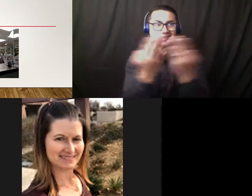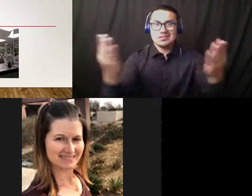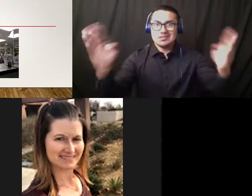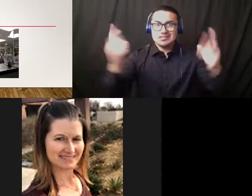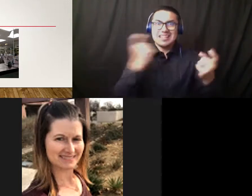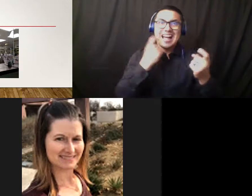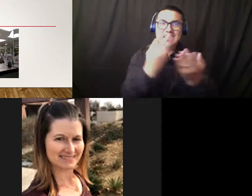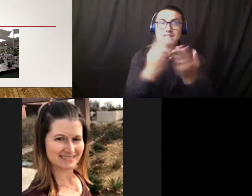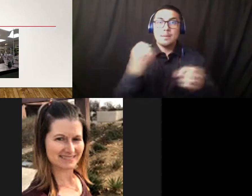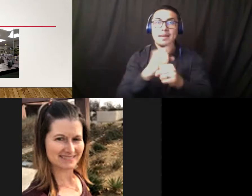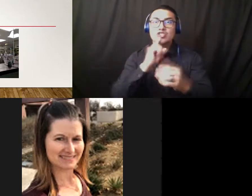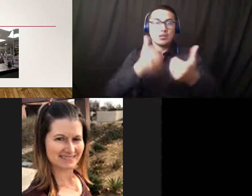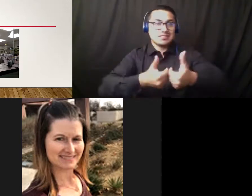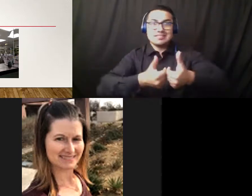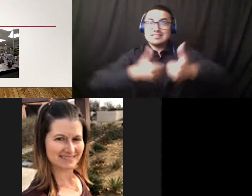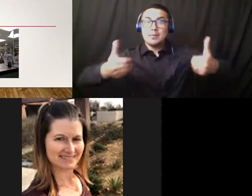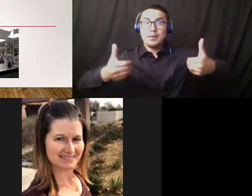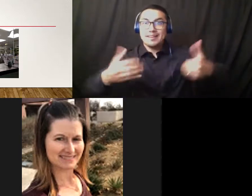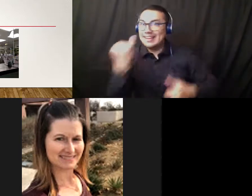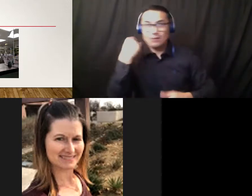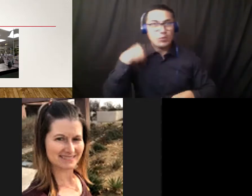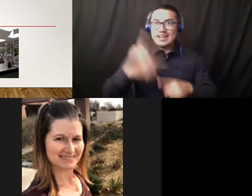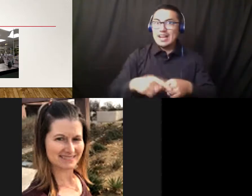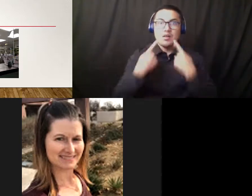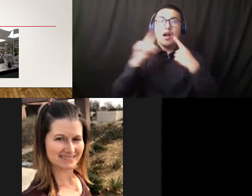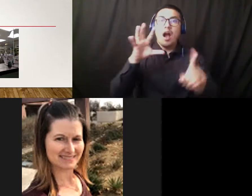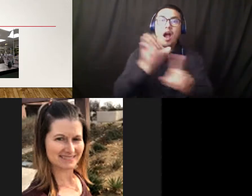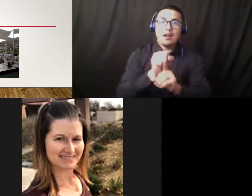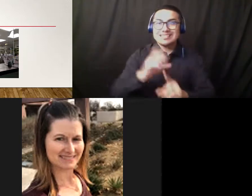if we couldn't achieve a 6-foot distance between them. And you'll see these all